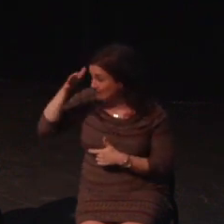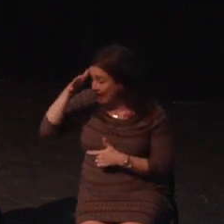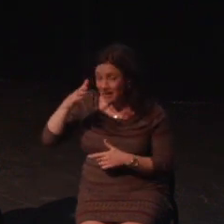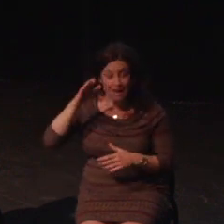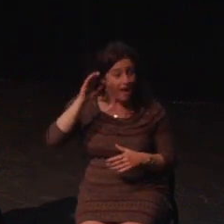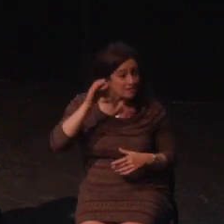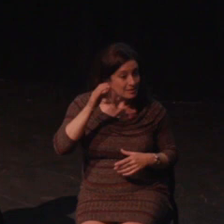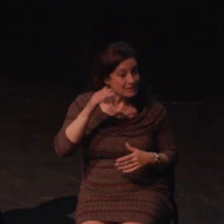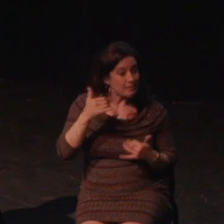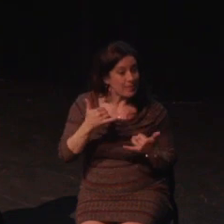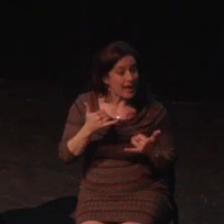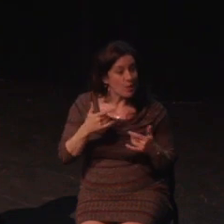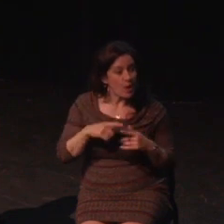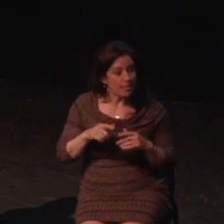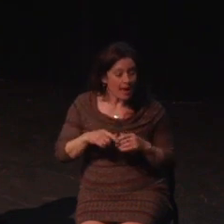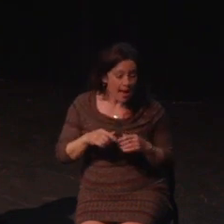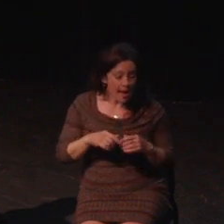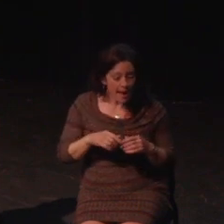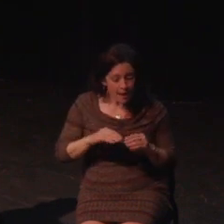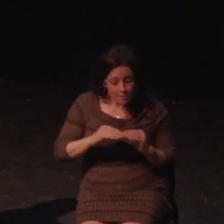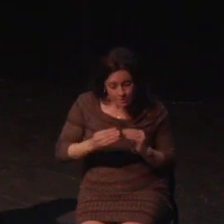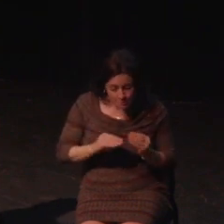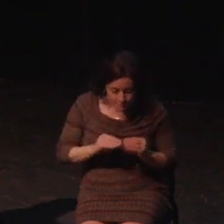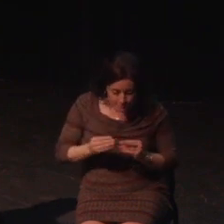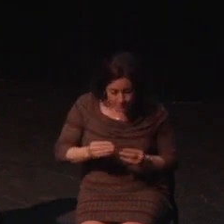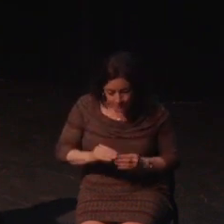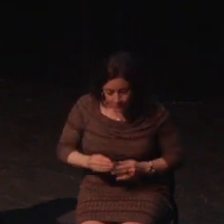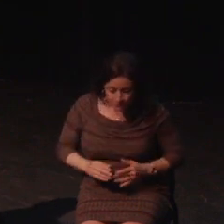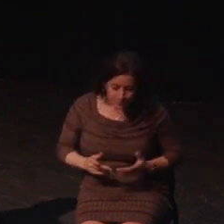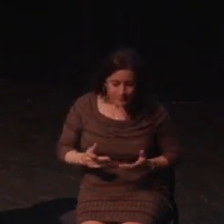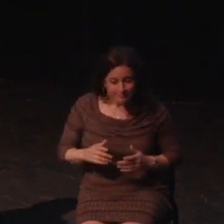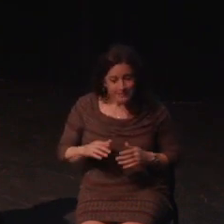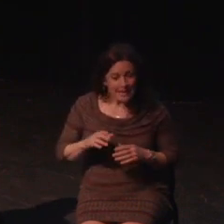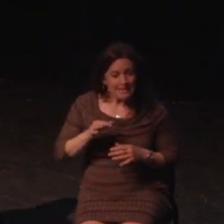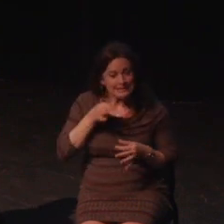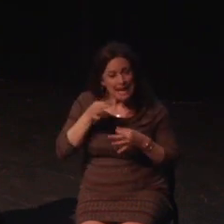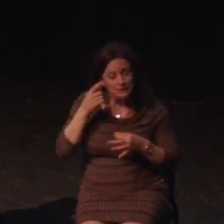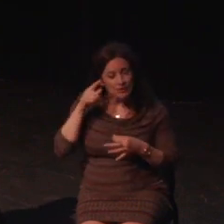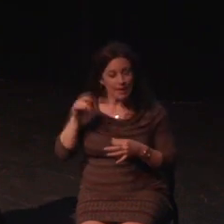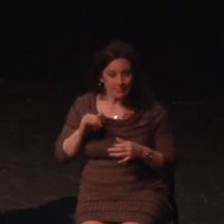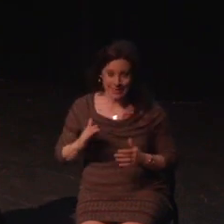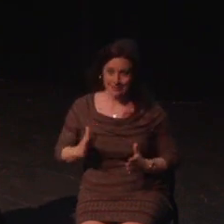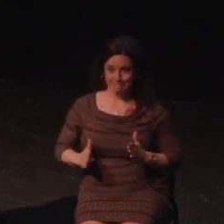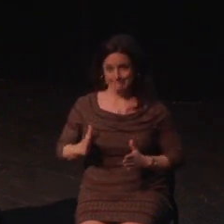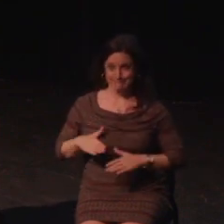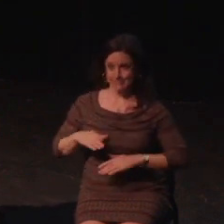We faced barriers in games all the time, but we have some of the most creative solutionists.